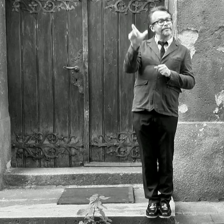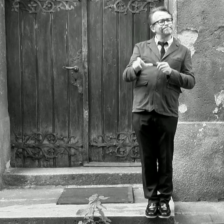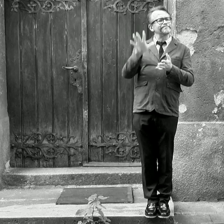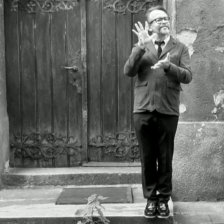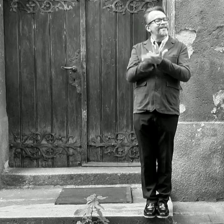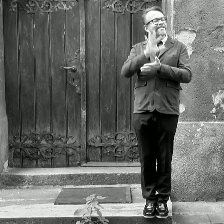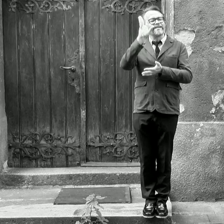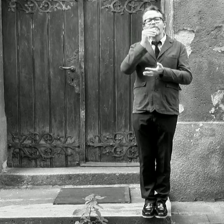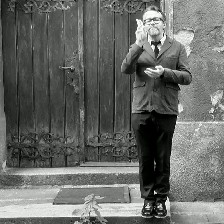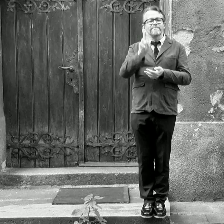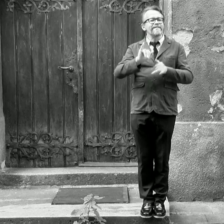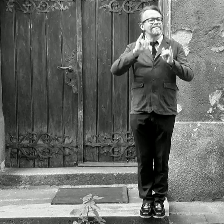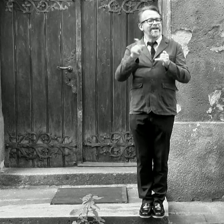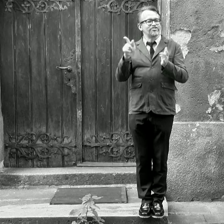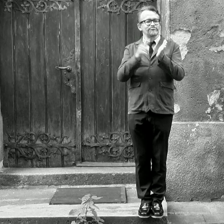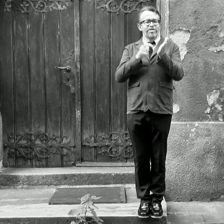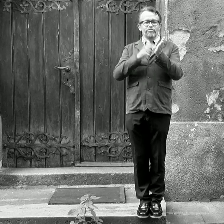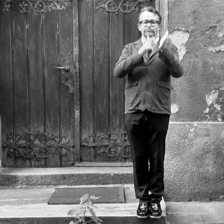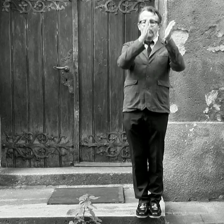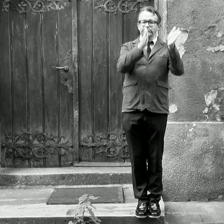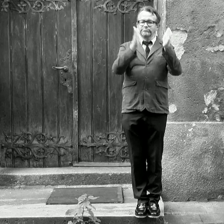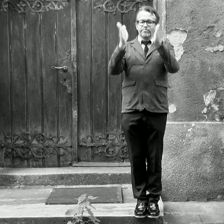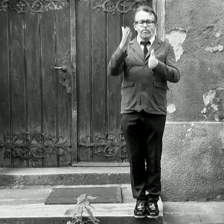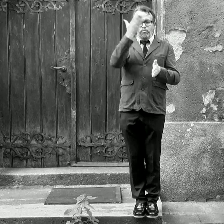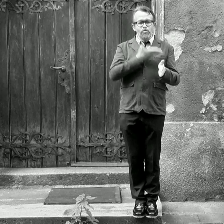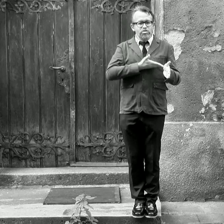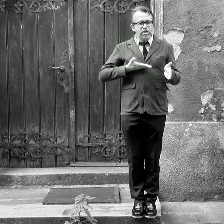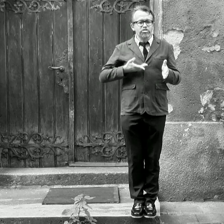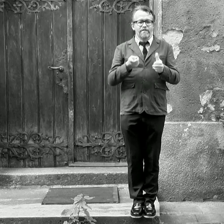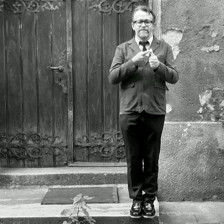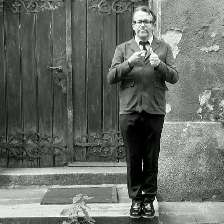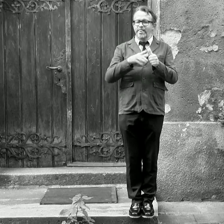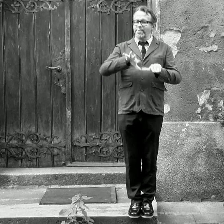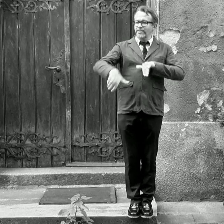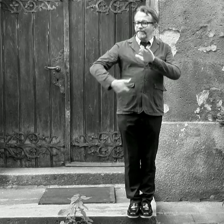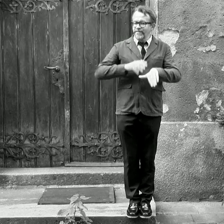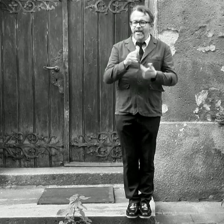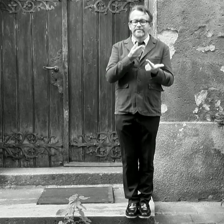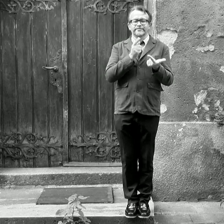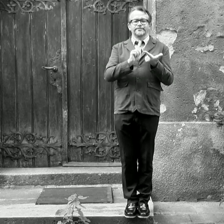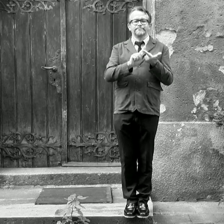The artist also painted naturalistic pictures - stages with psychological characteristics of usurers, cheats and card players brought him the fame during his life.